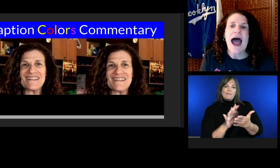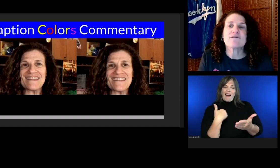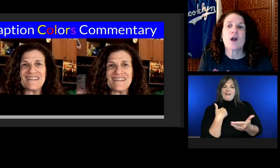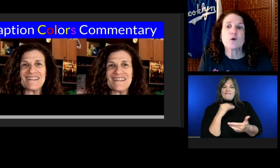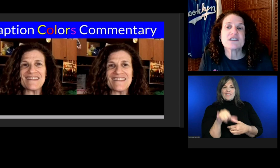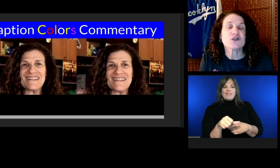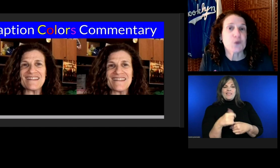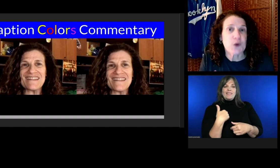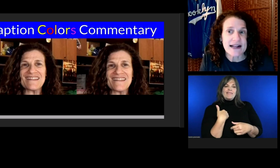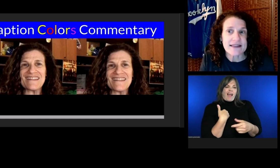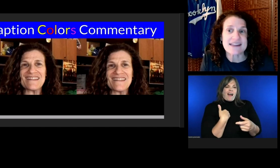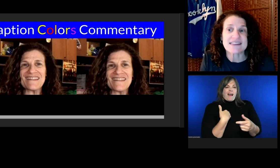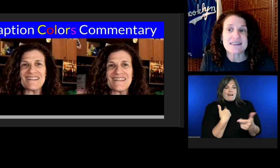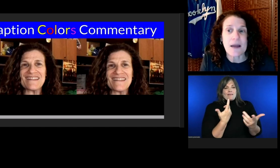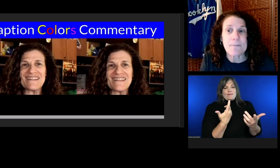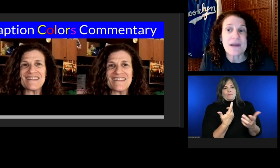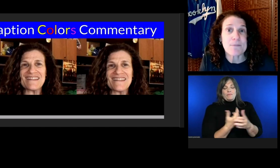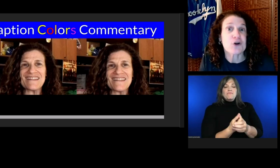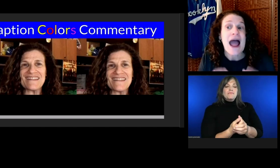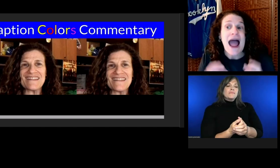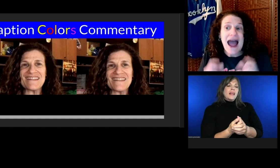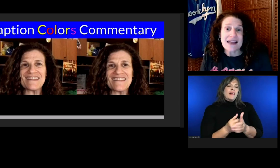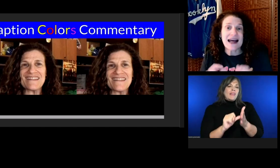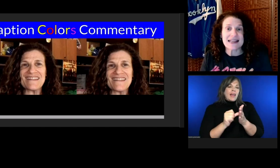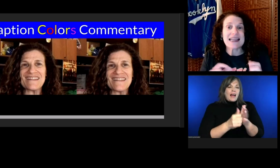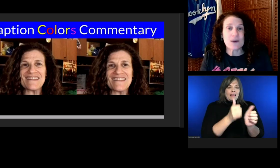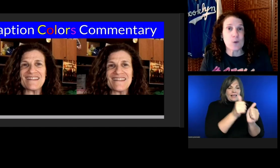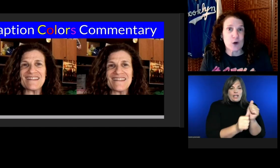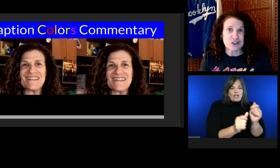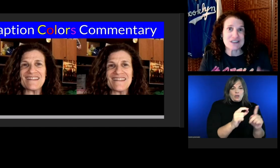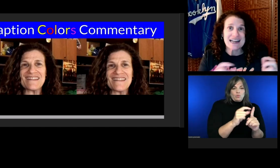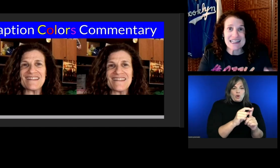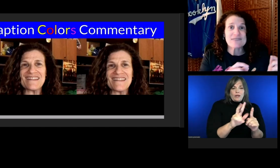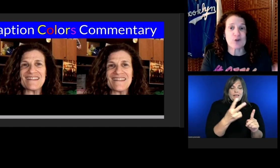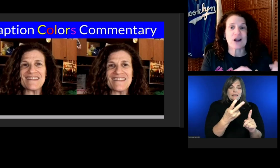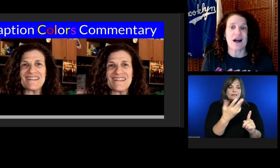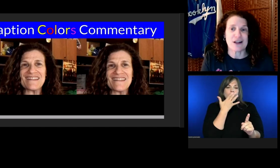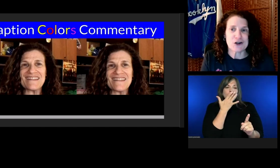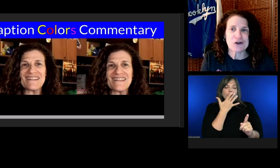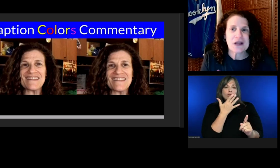I've noticed a trend that some people highlight keywords in a different color.